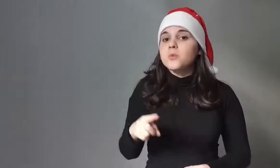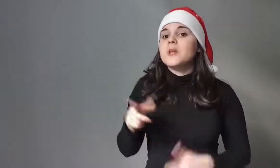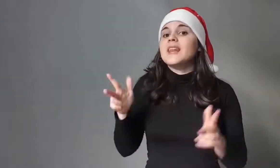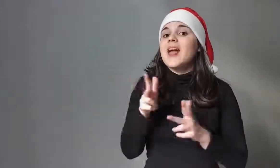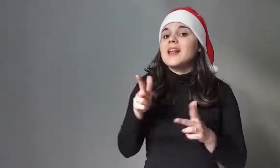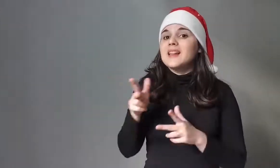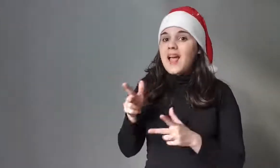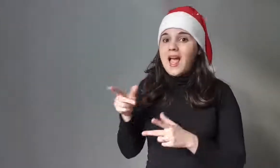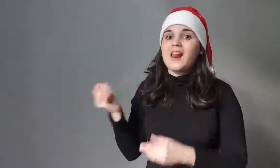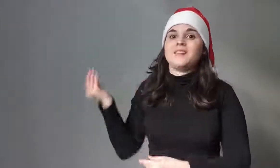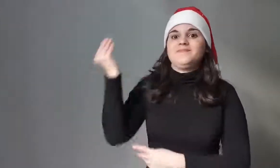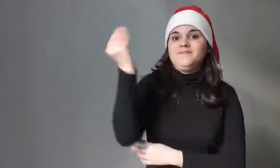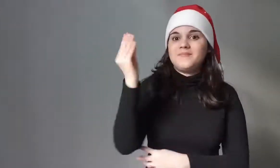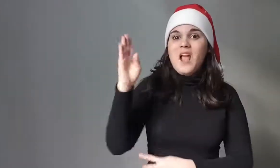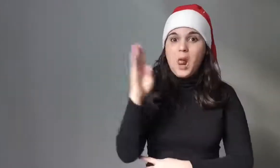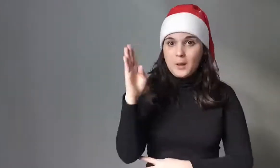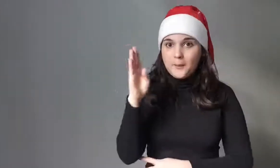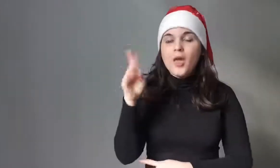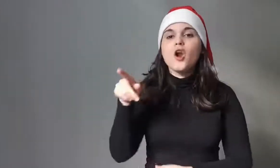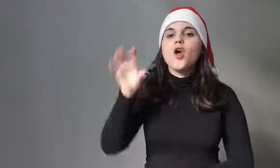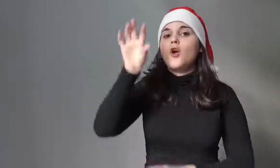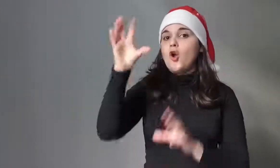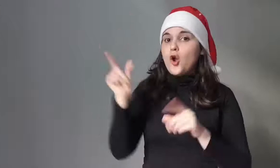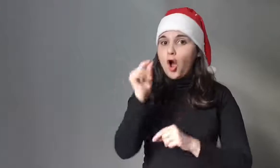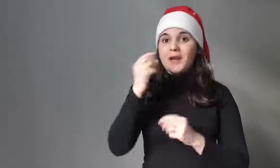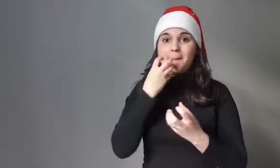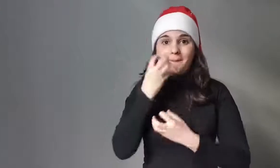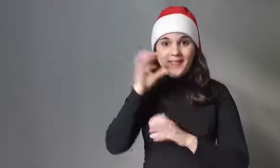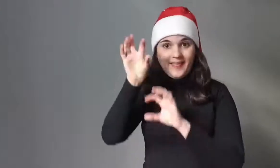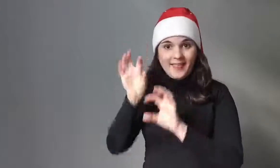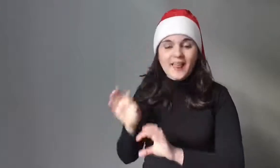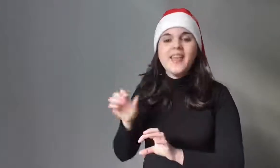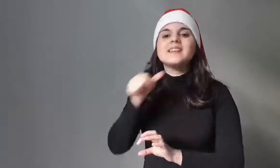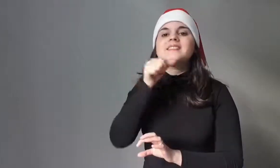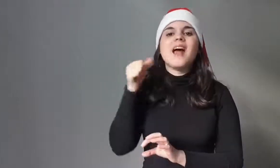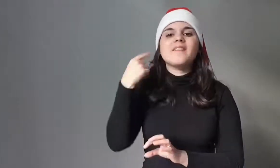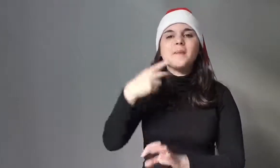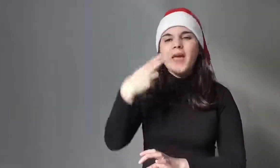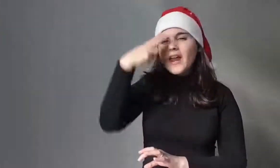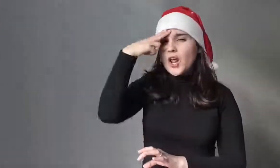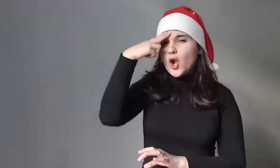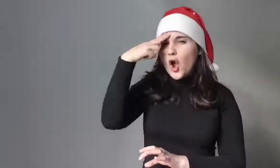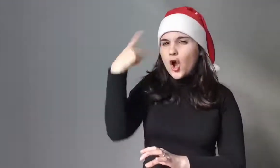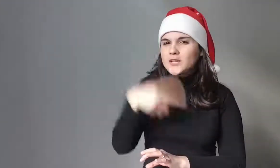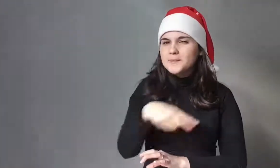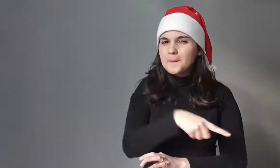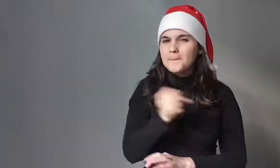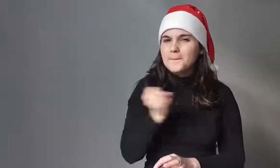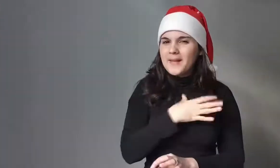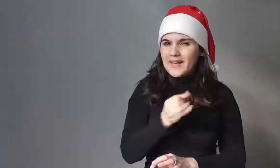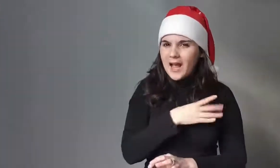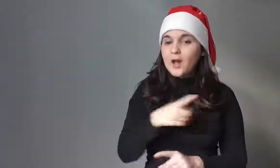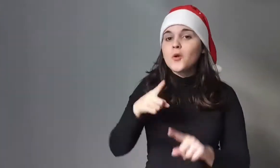The Christmas tree decorated with red apples served as a reminder of both sin